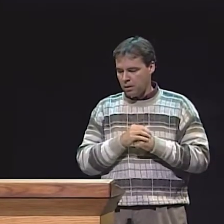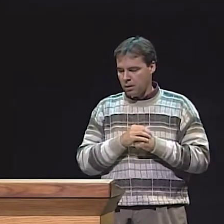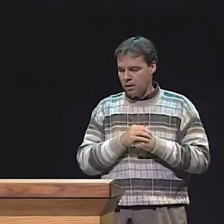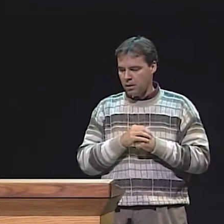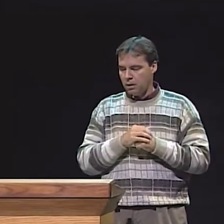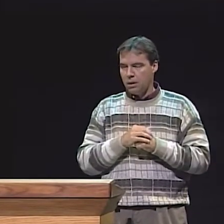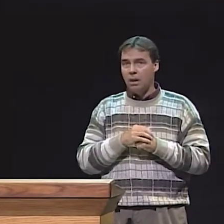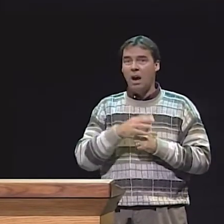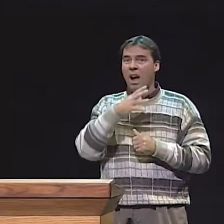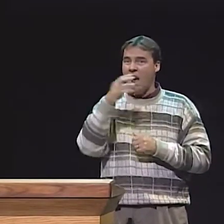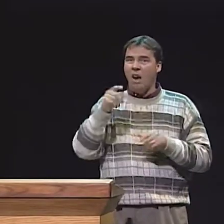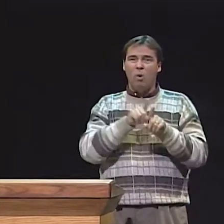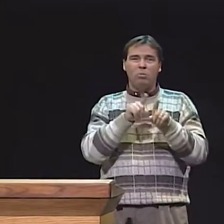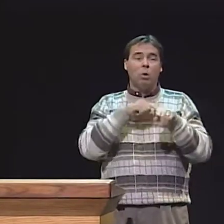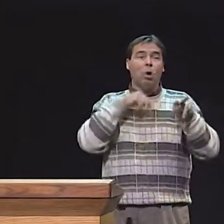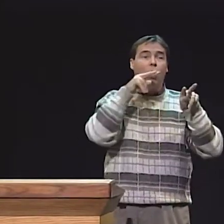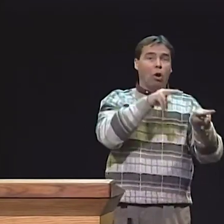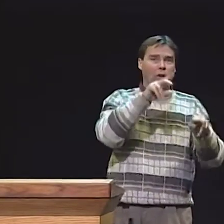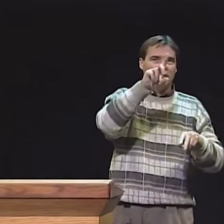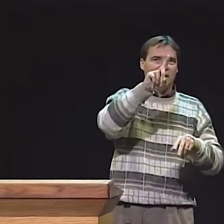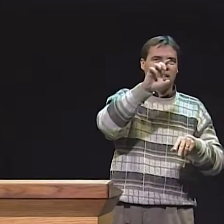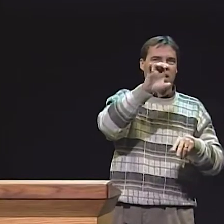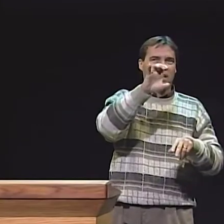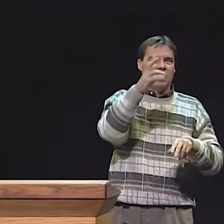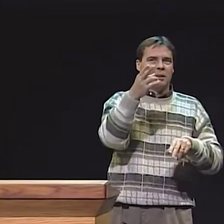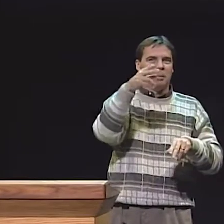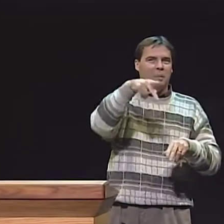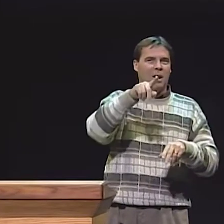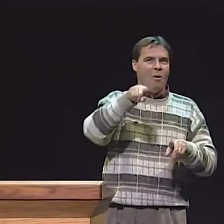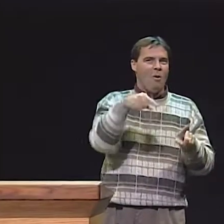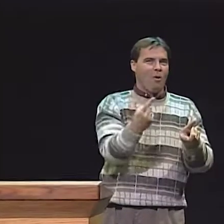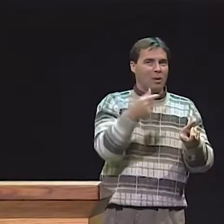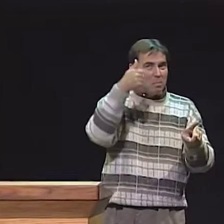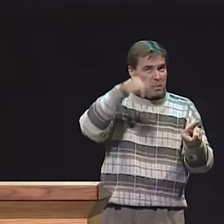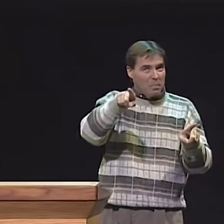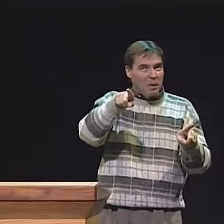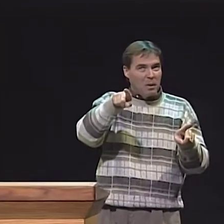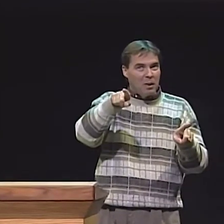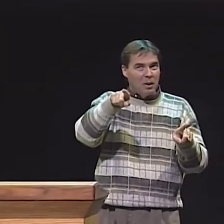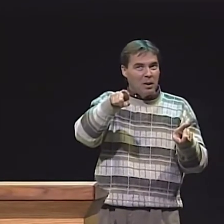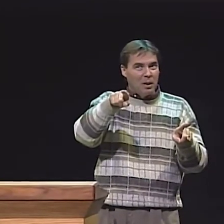THE ACTUAL FINAL RESULTS. IT'S UNFORTUNATE THAT THE PROGRAM WAS CLOSED.